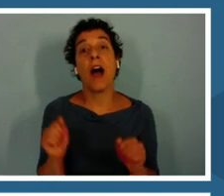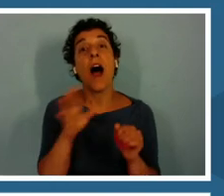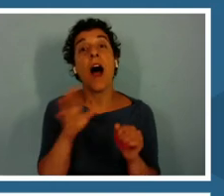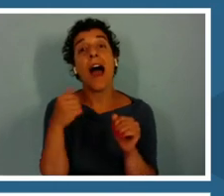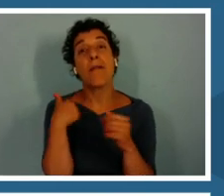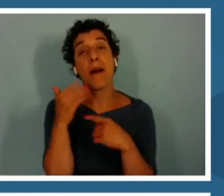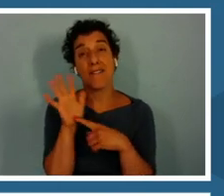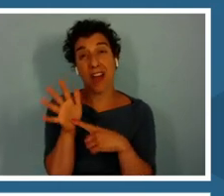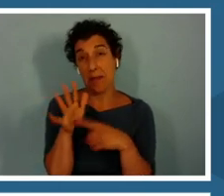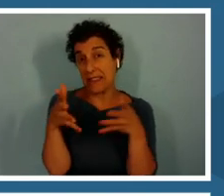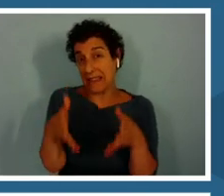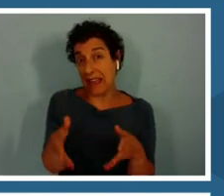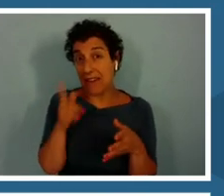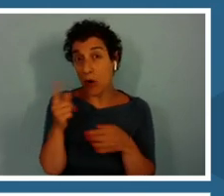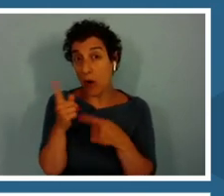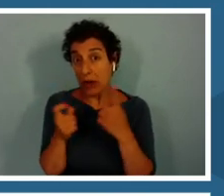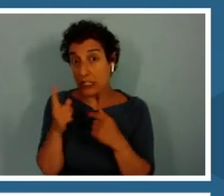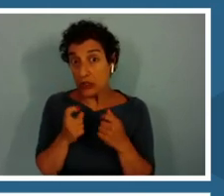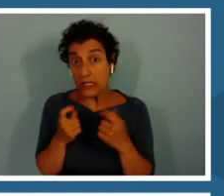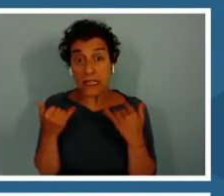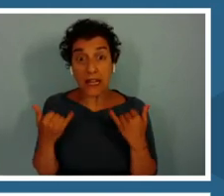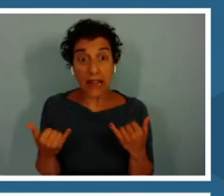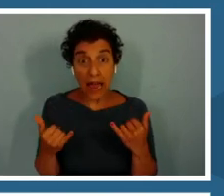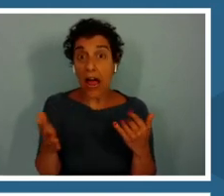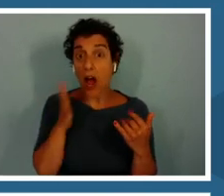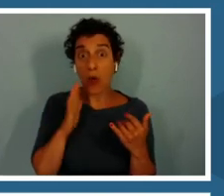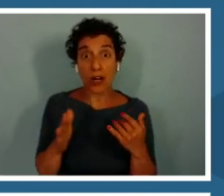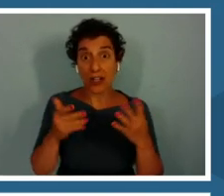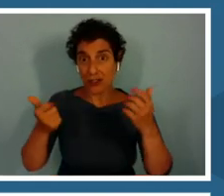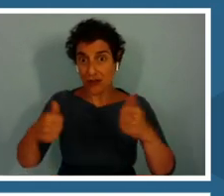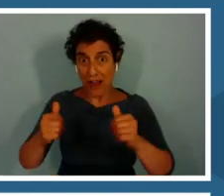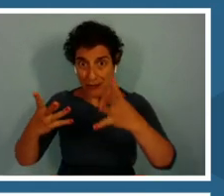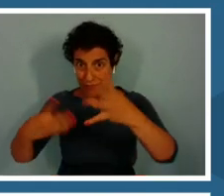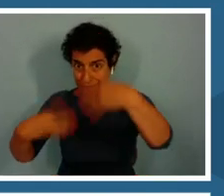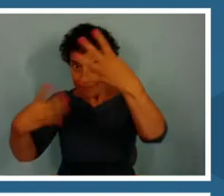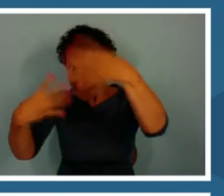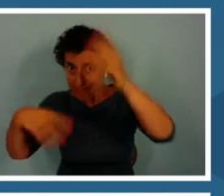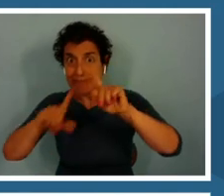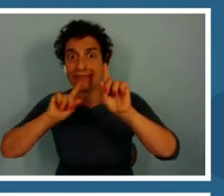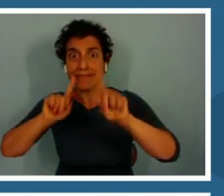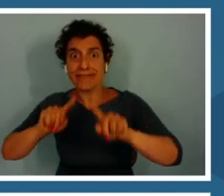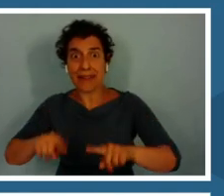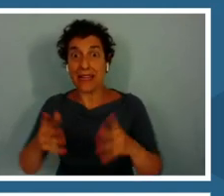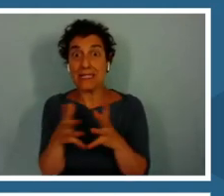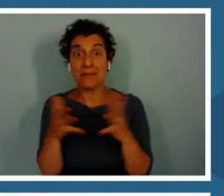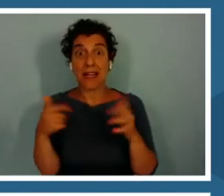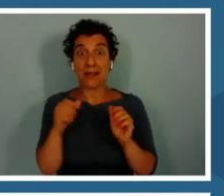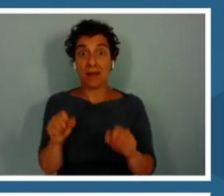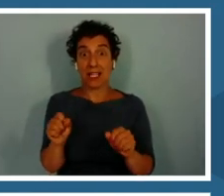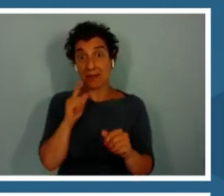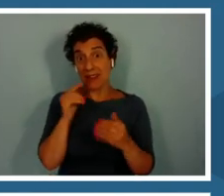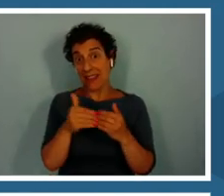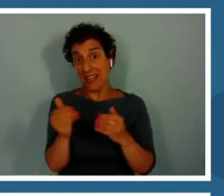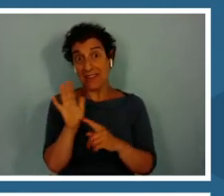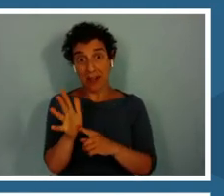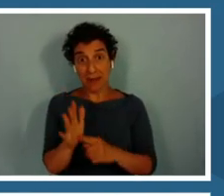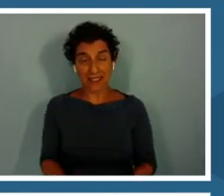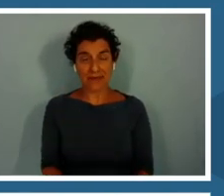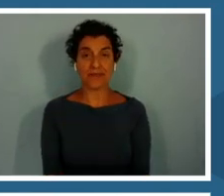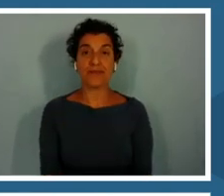I'm going to go into as many as I can in the next five minutes. A question from Kelly.